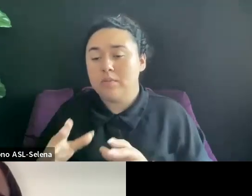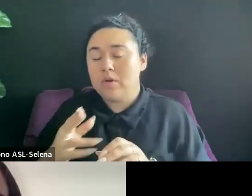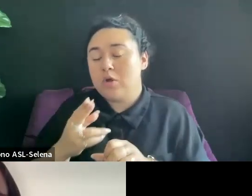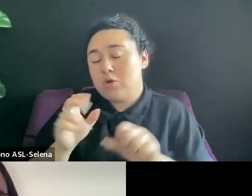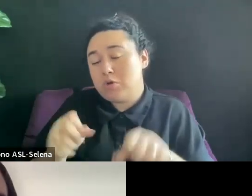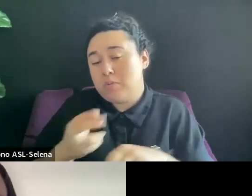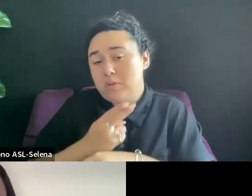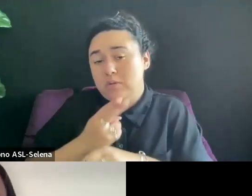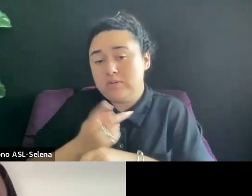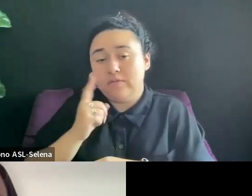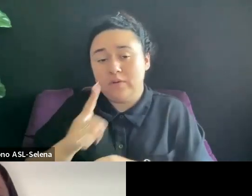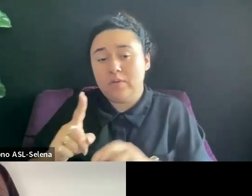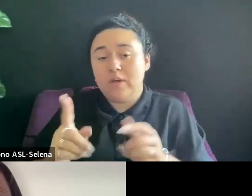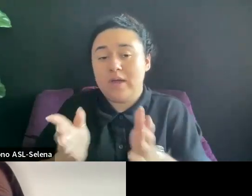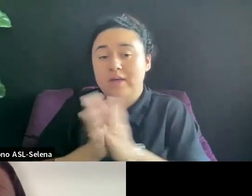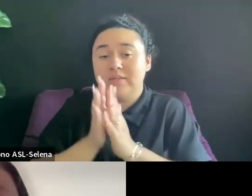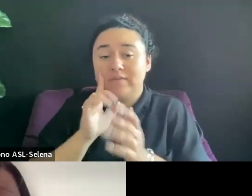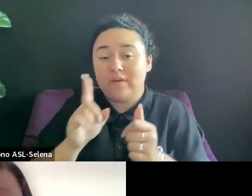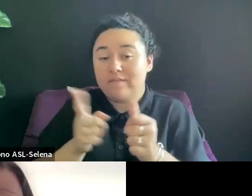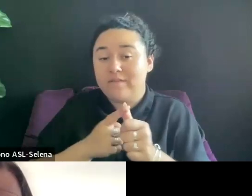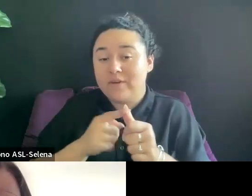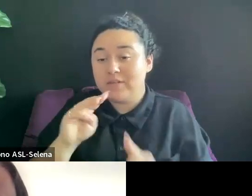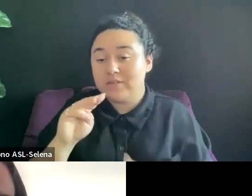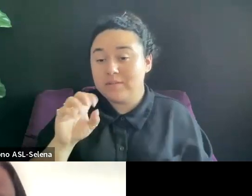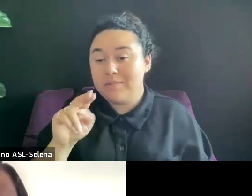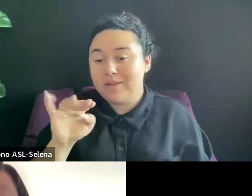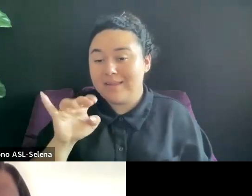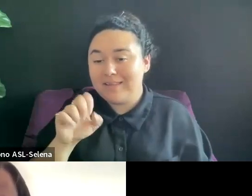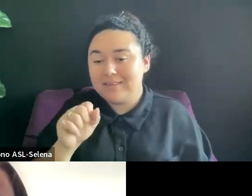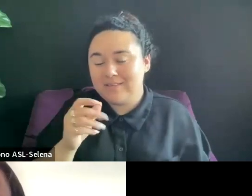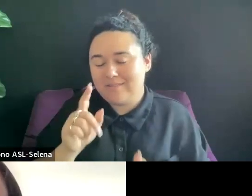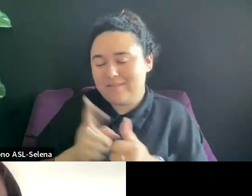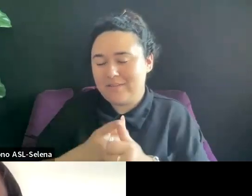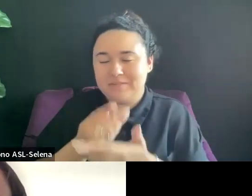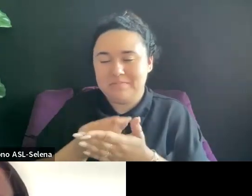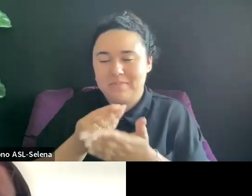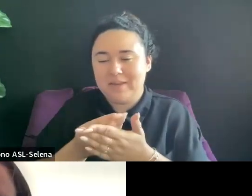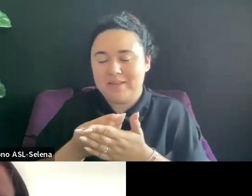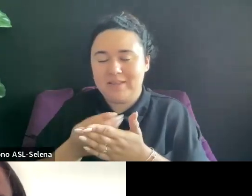I'VE NEVER HEARD OF THAT. YOU JUST TAUGHT ME SOMETHING.